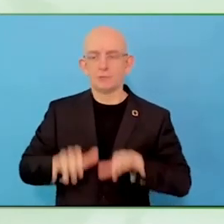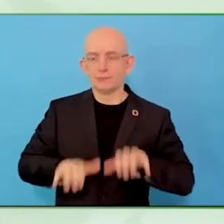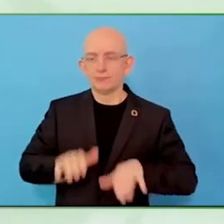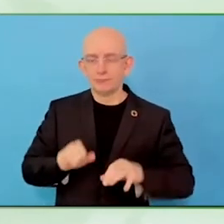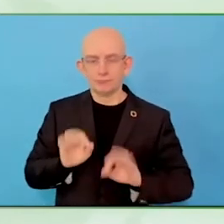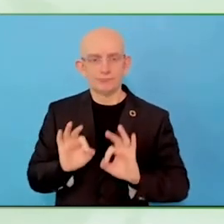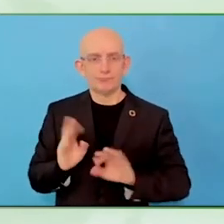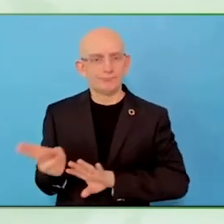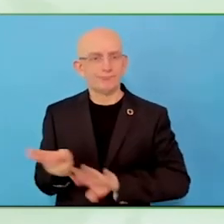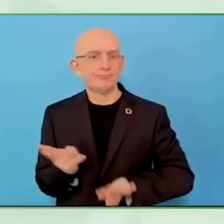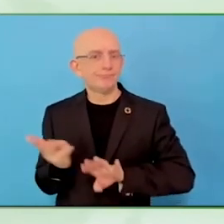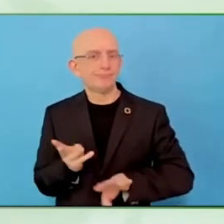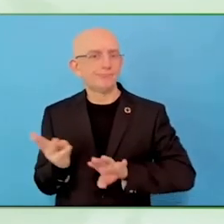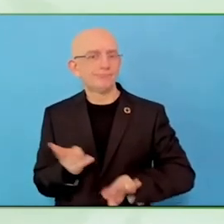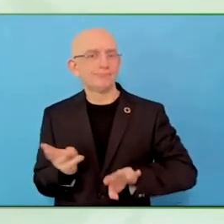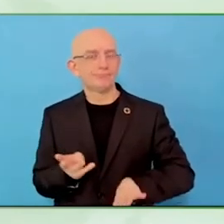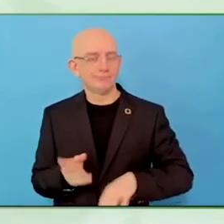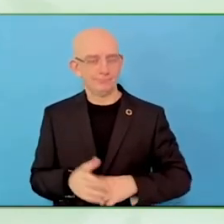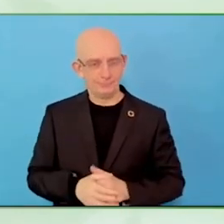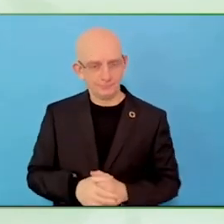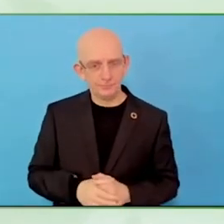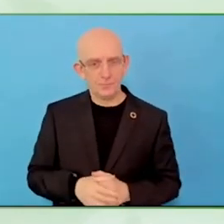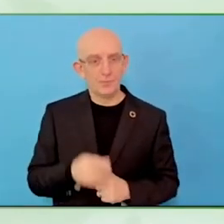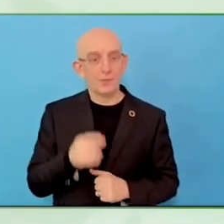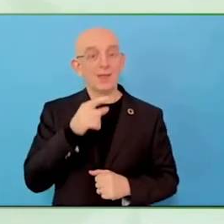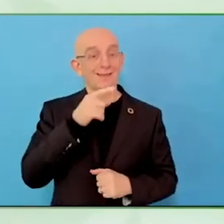Maybe you could tell us a little bit about how the business coach is